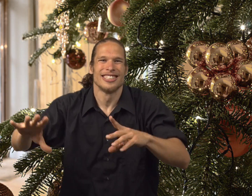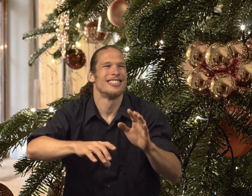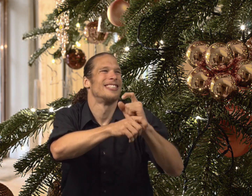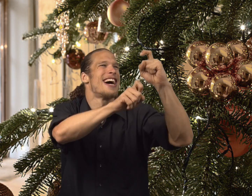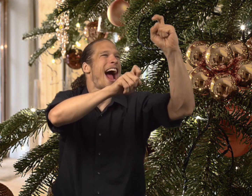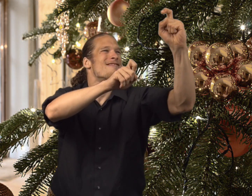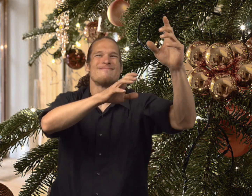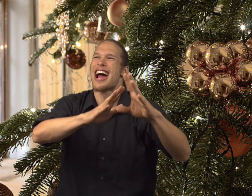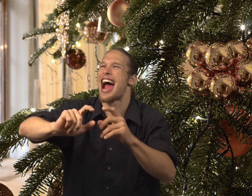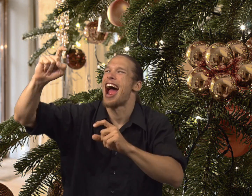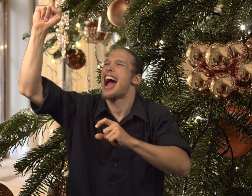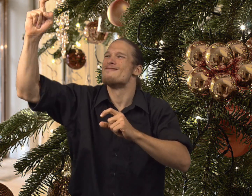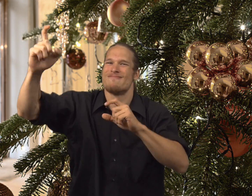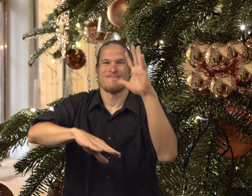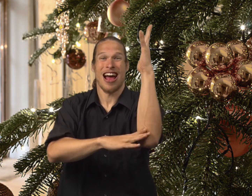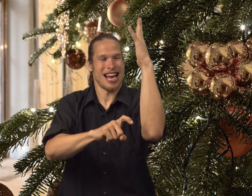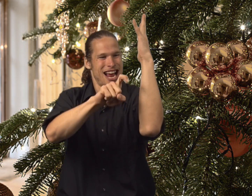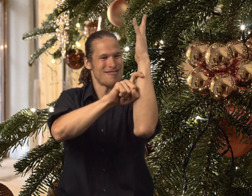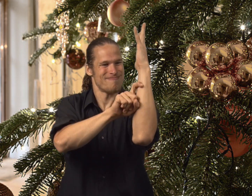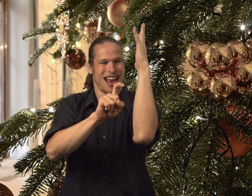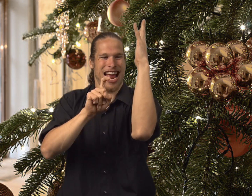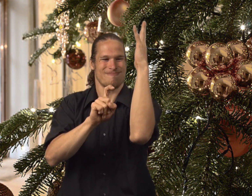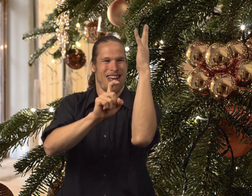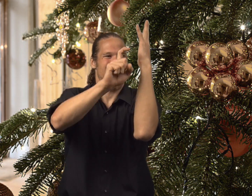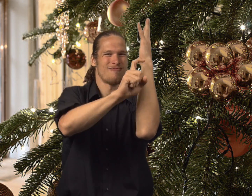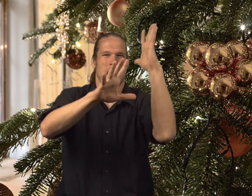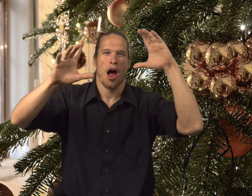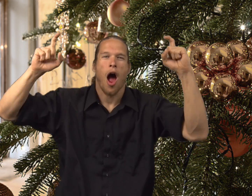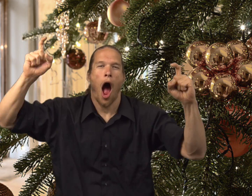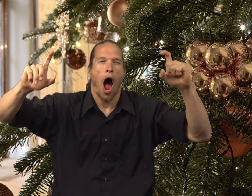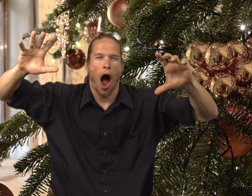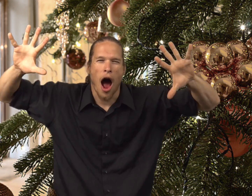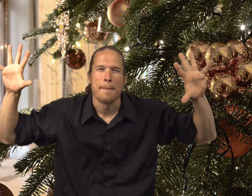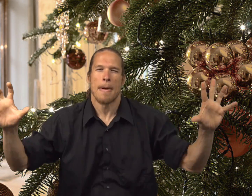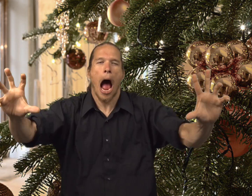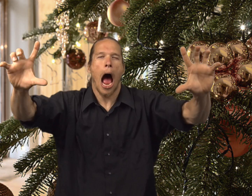And when it was all said and done the mouse started hanging up the ornaments on the tree all